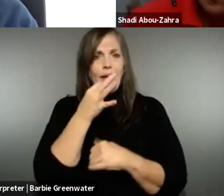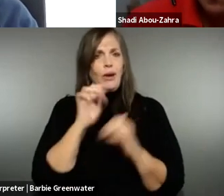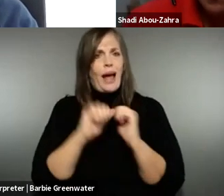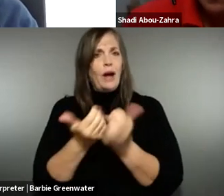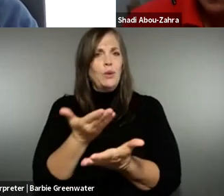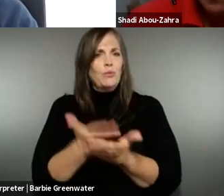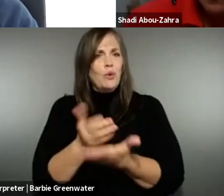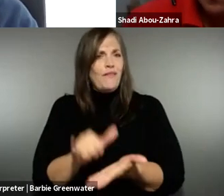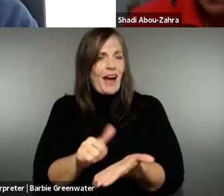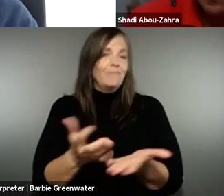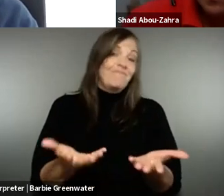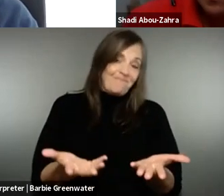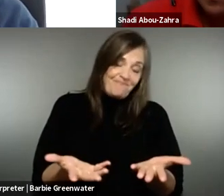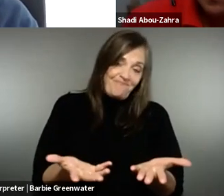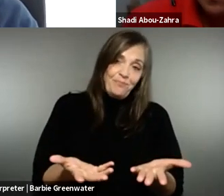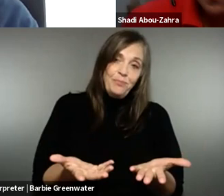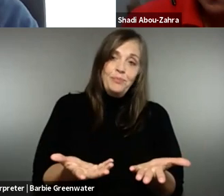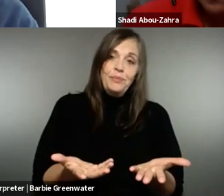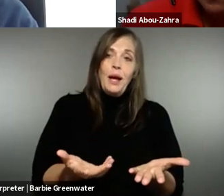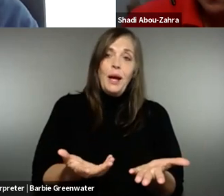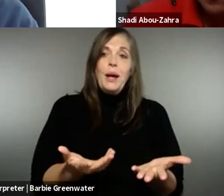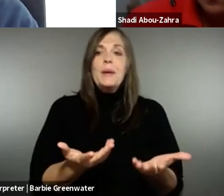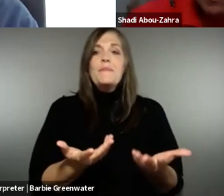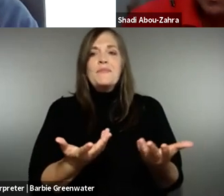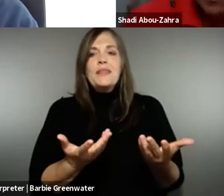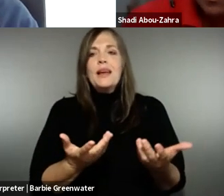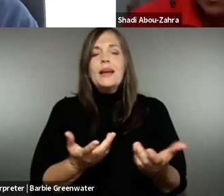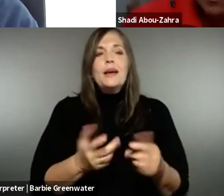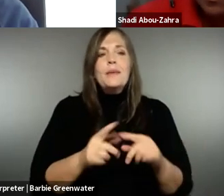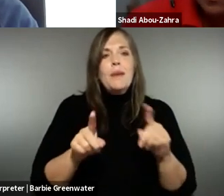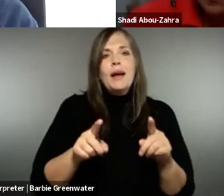is a web accessibility expert, how do you prove that.